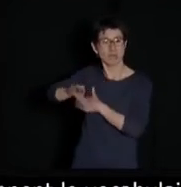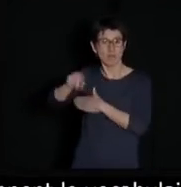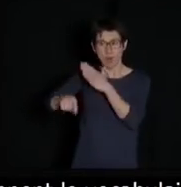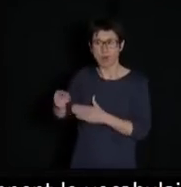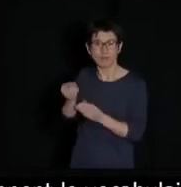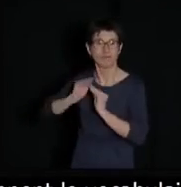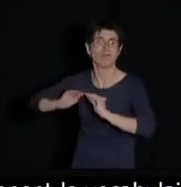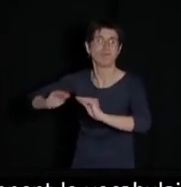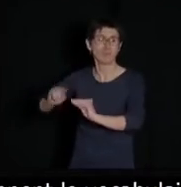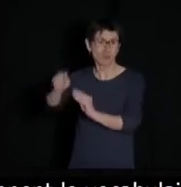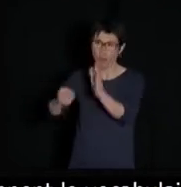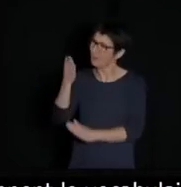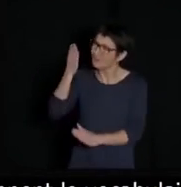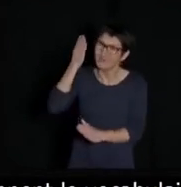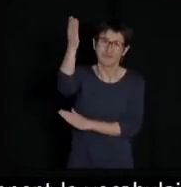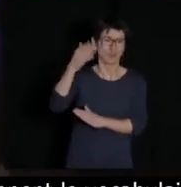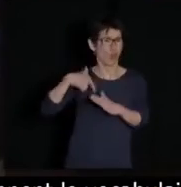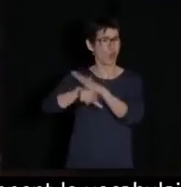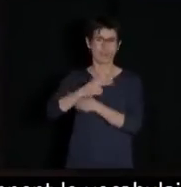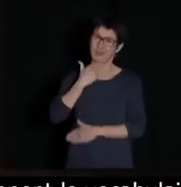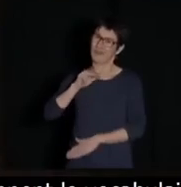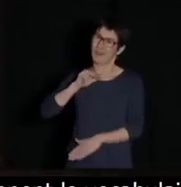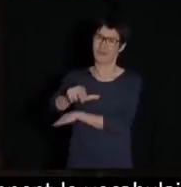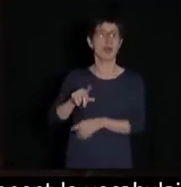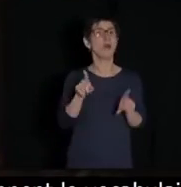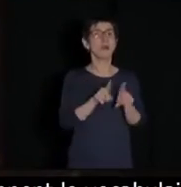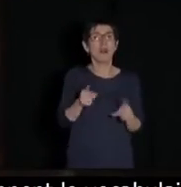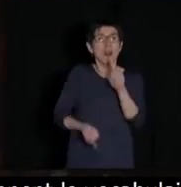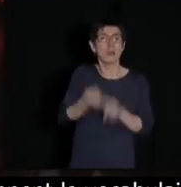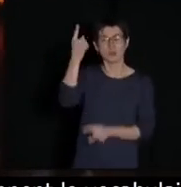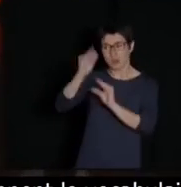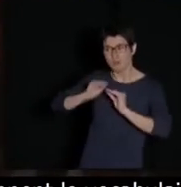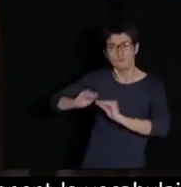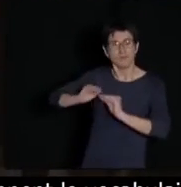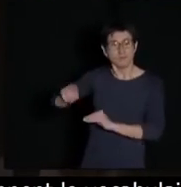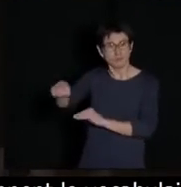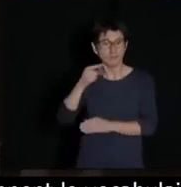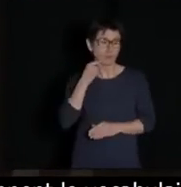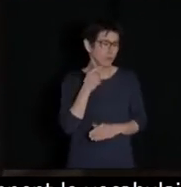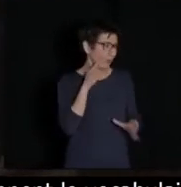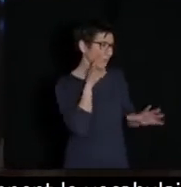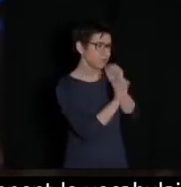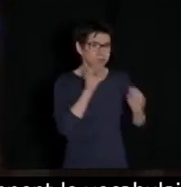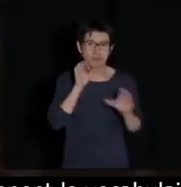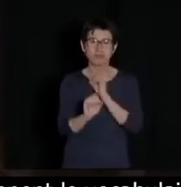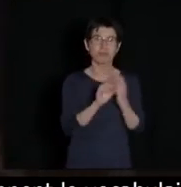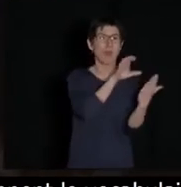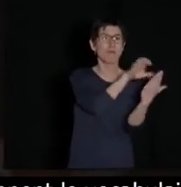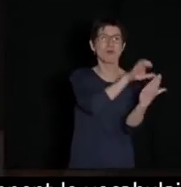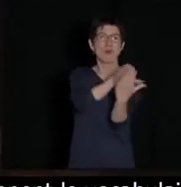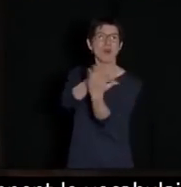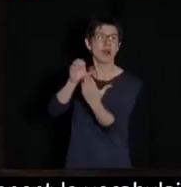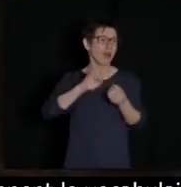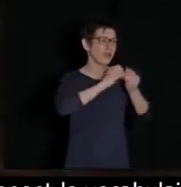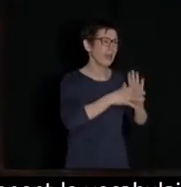but first and foremost, they must learn to look at things with a critical eye,